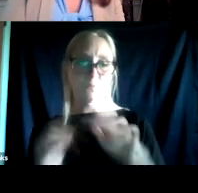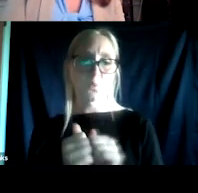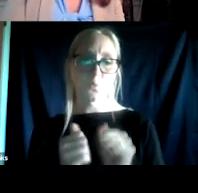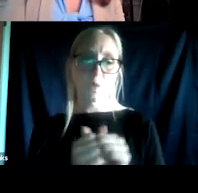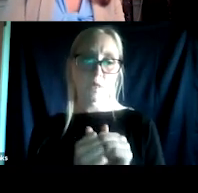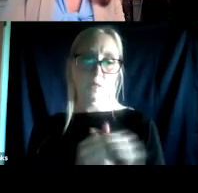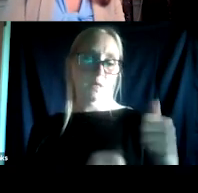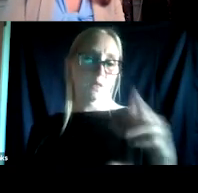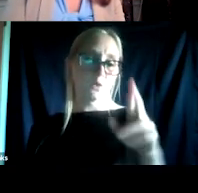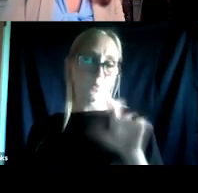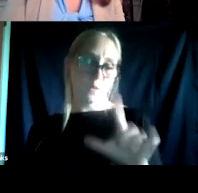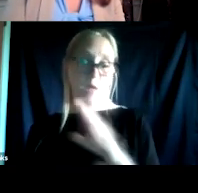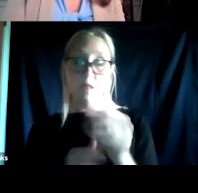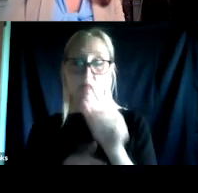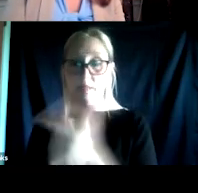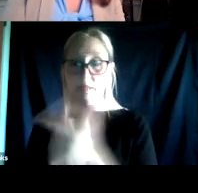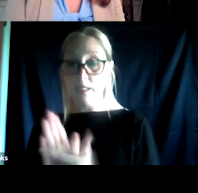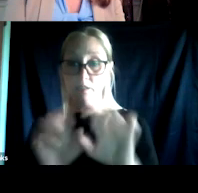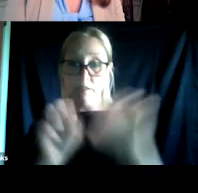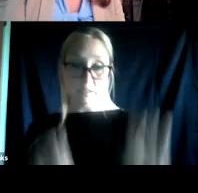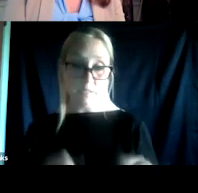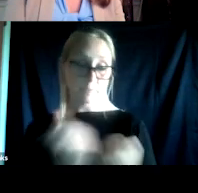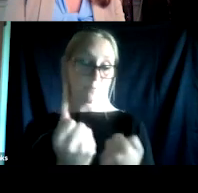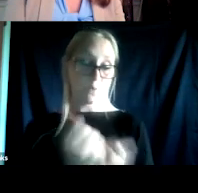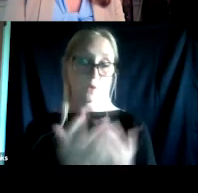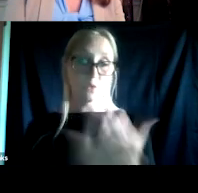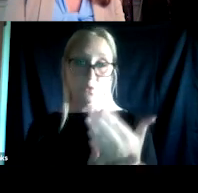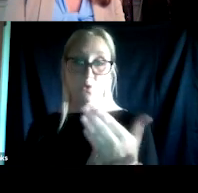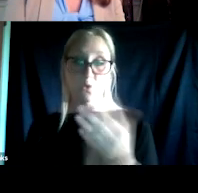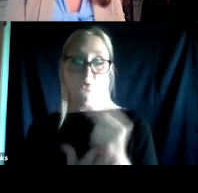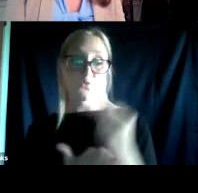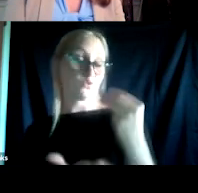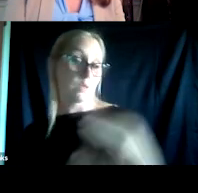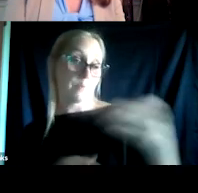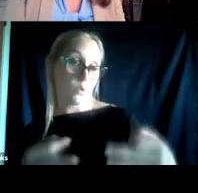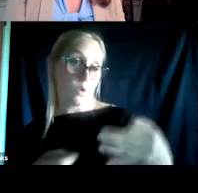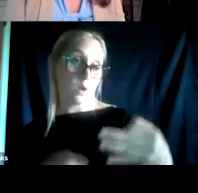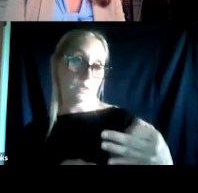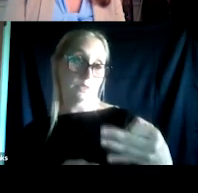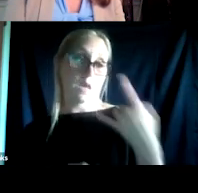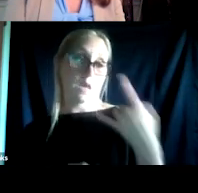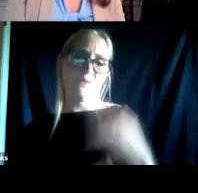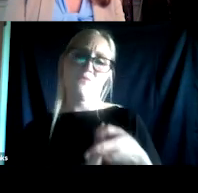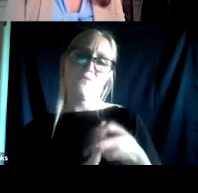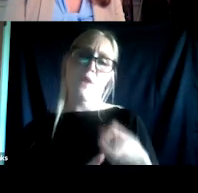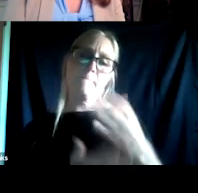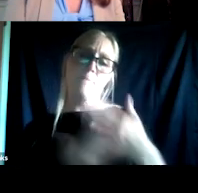supporting veterans through Veterans Treatment Courts as part of our part one to this webinar series.